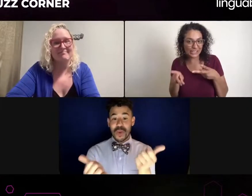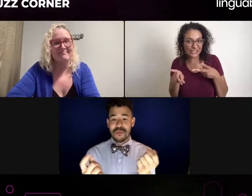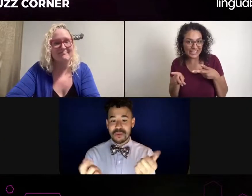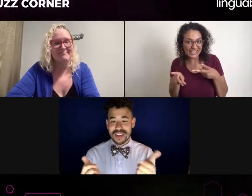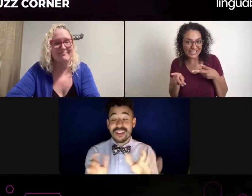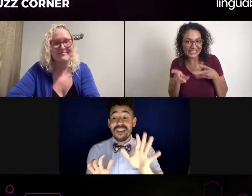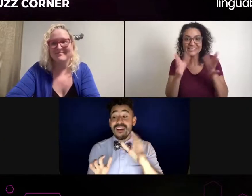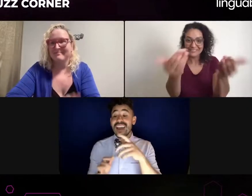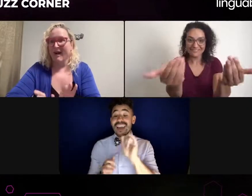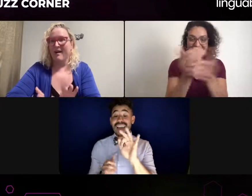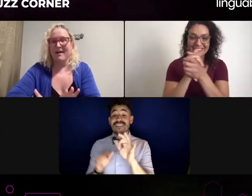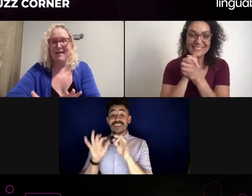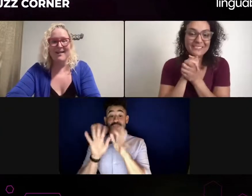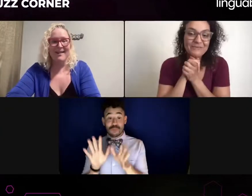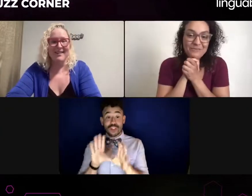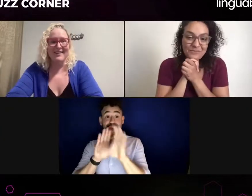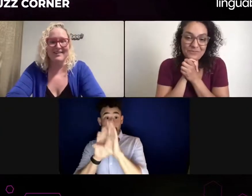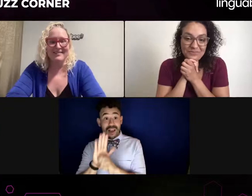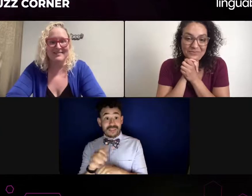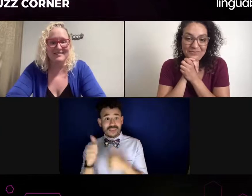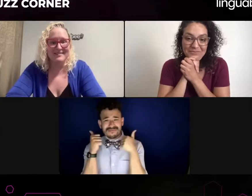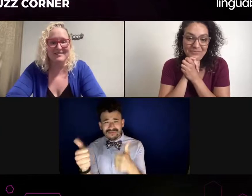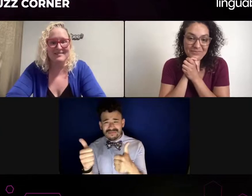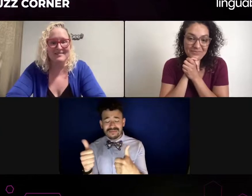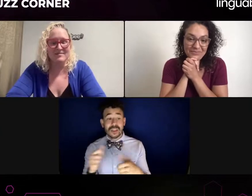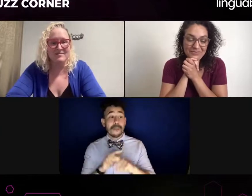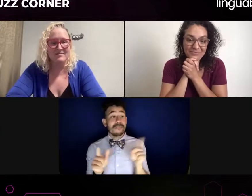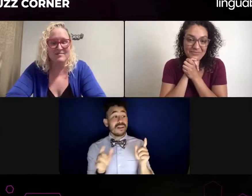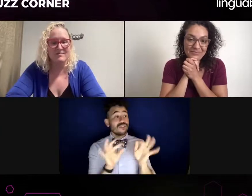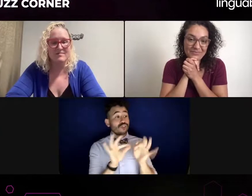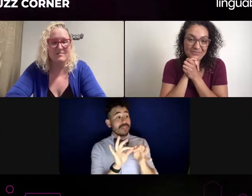for sharing, it's so important to acknowledge your experience